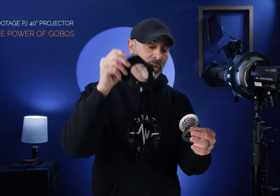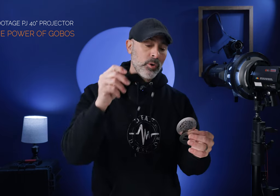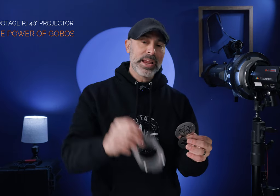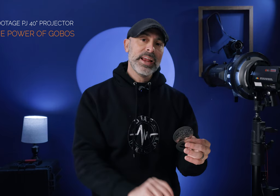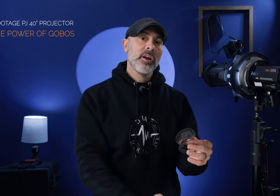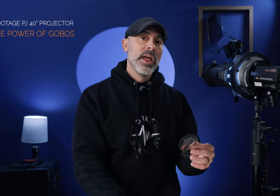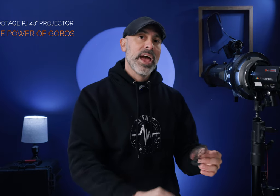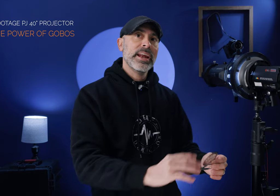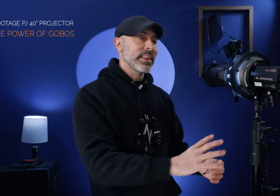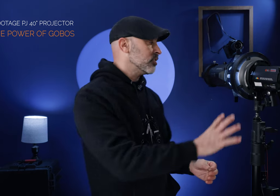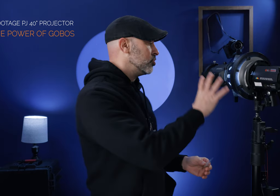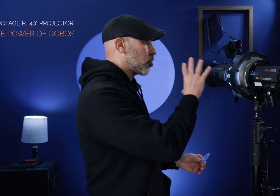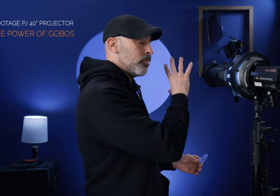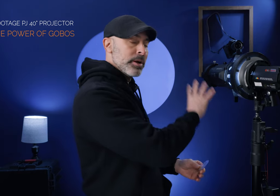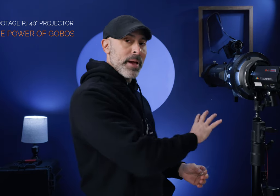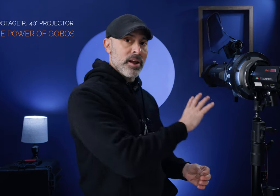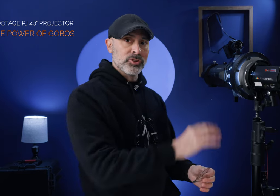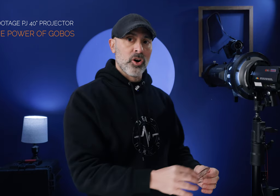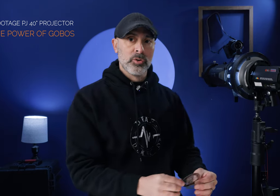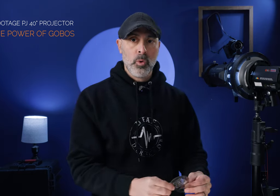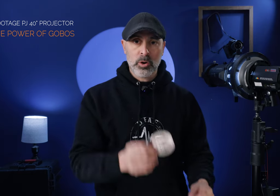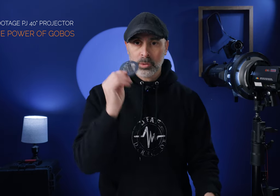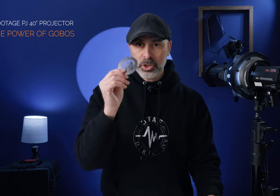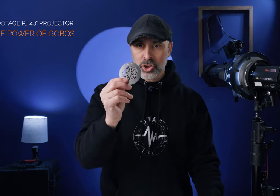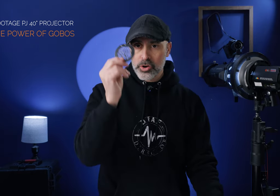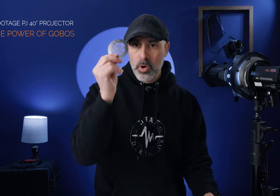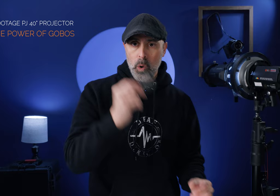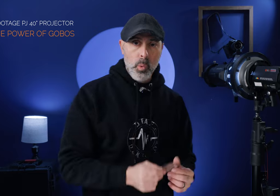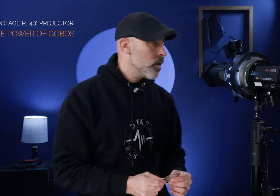go right here and it allows you to start putting patterns on walls I want to show you where this